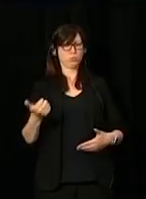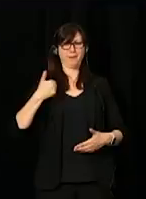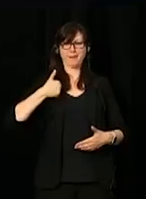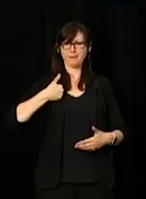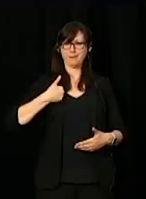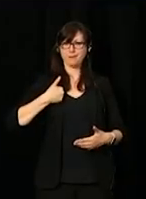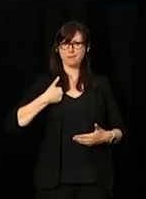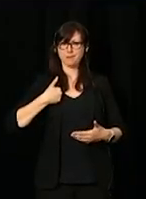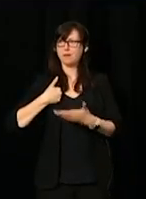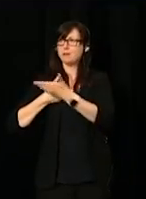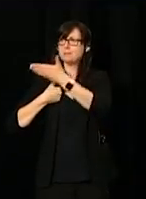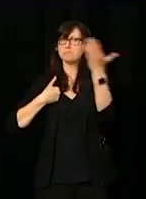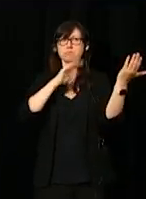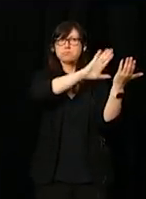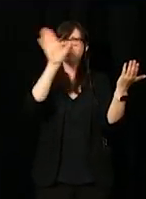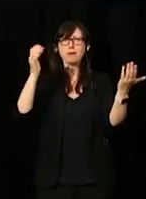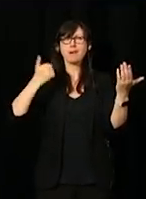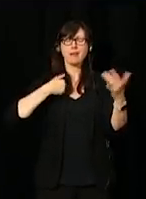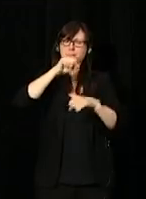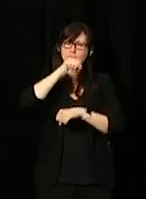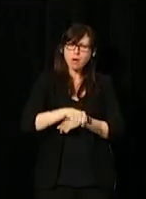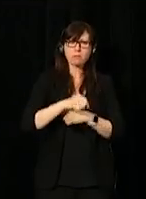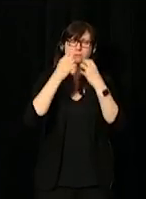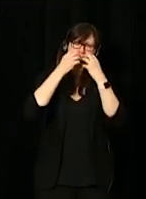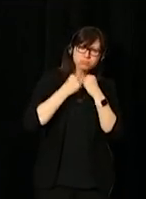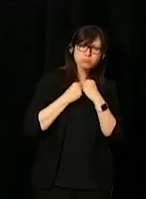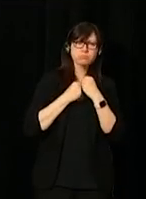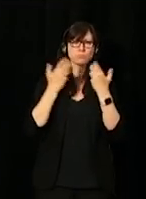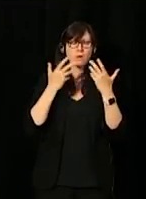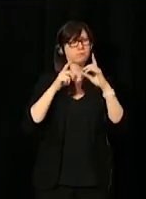Canada is a country which appreciates diversity, which values it. It's our strength.